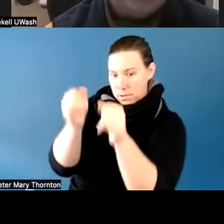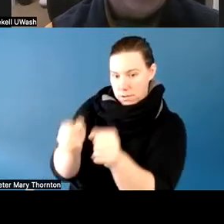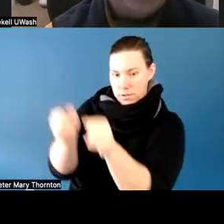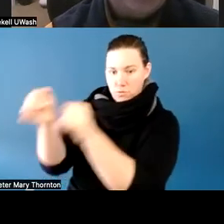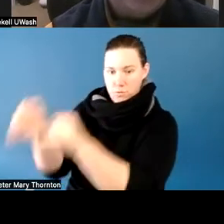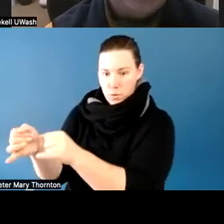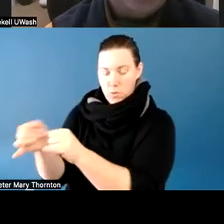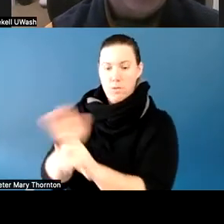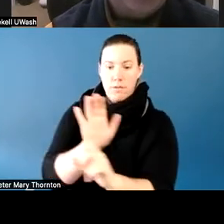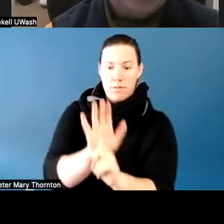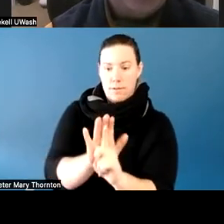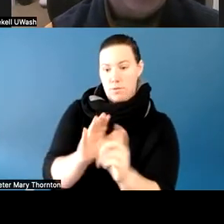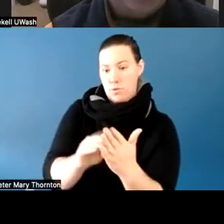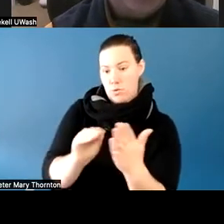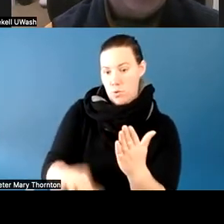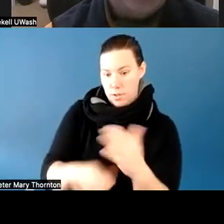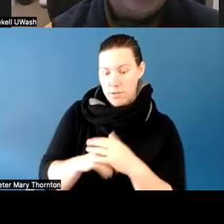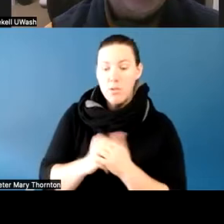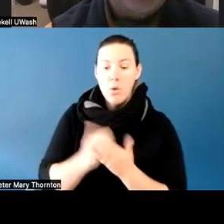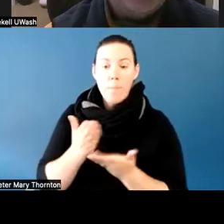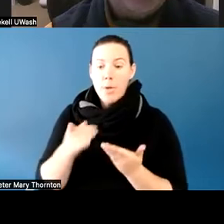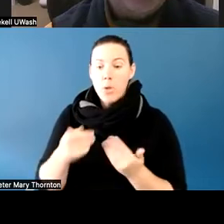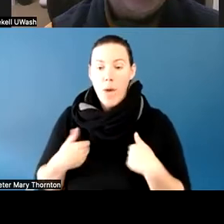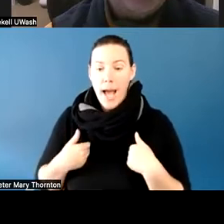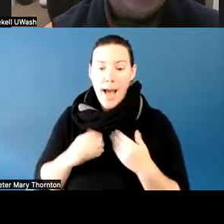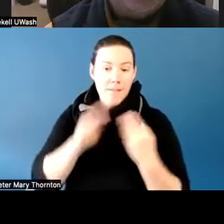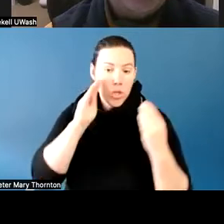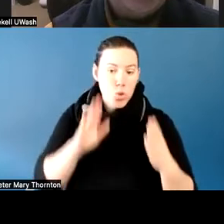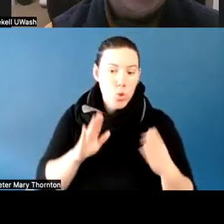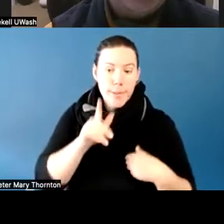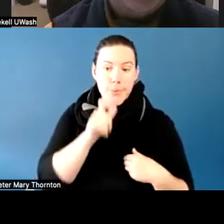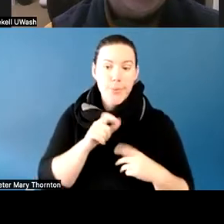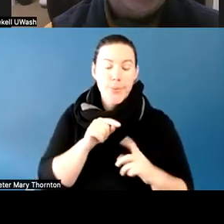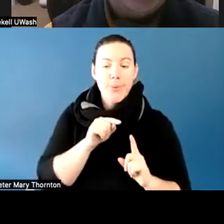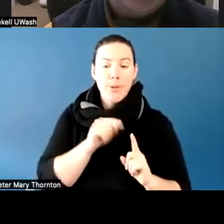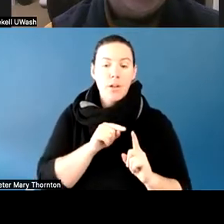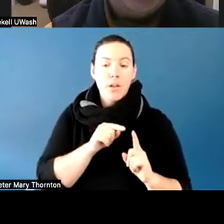So some of you might have had students for two quarters, and in one quarter they had an accommodation